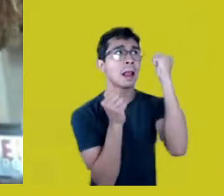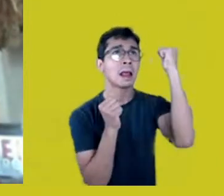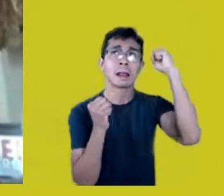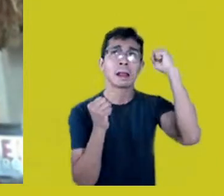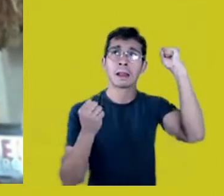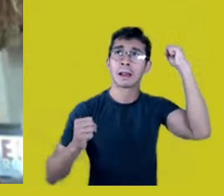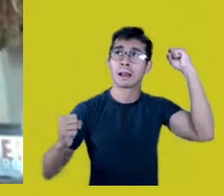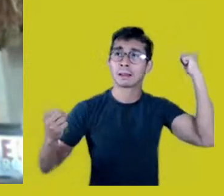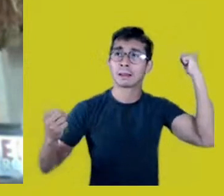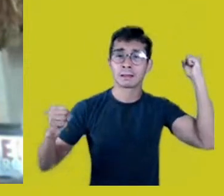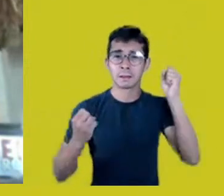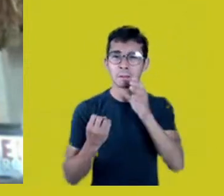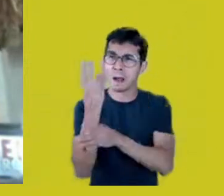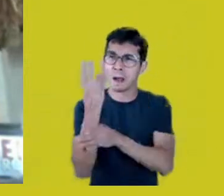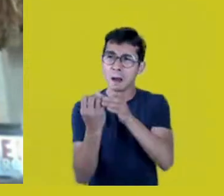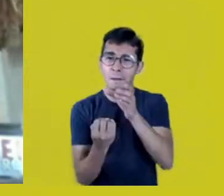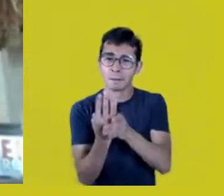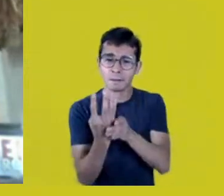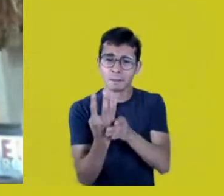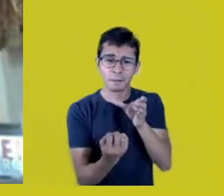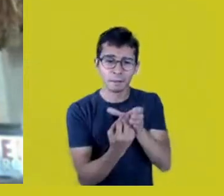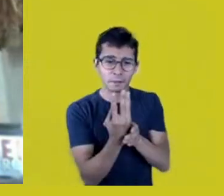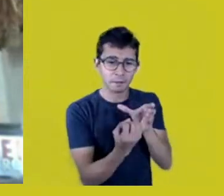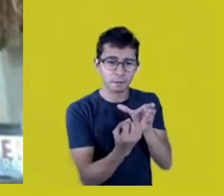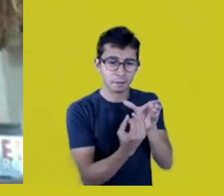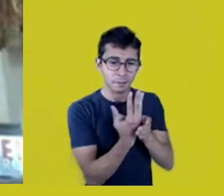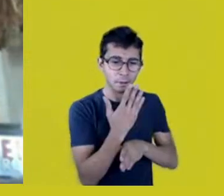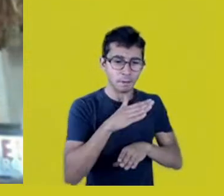which flood and kill